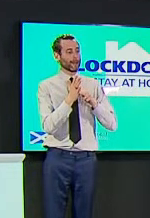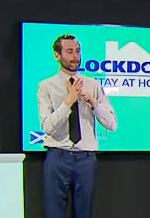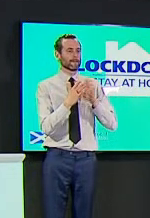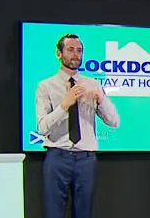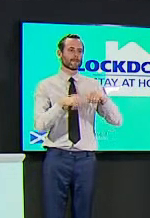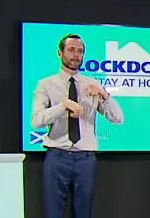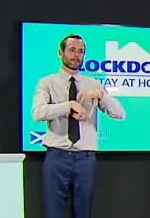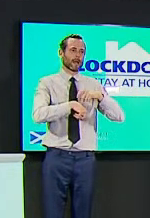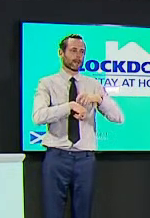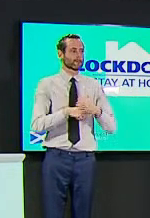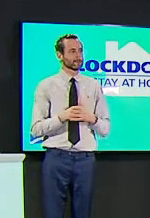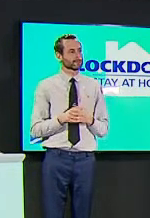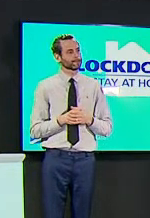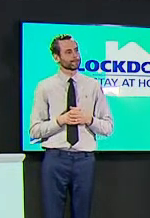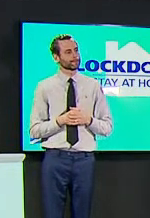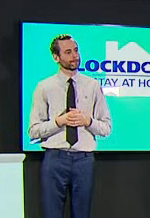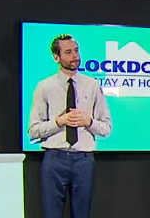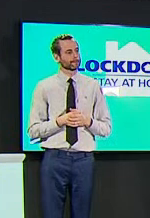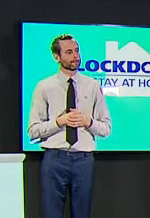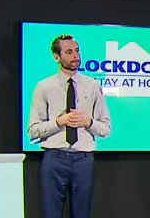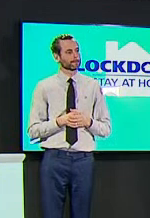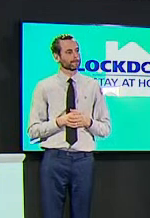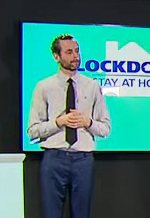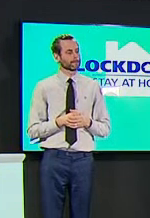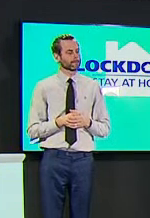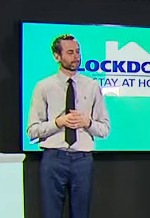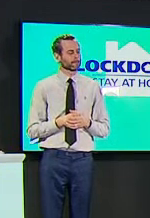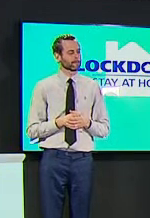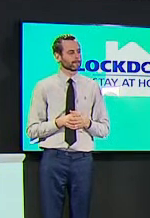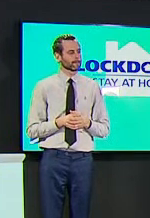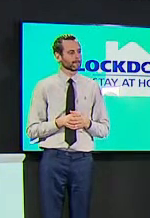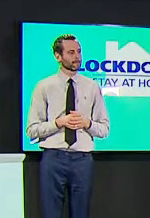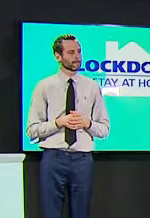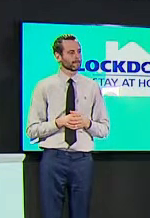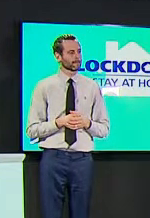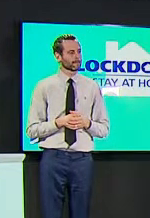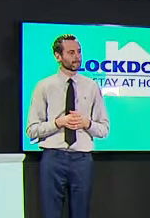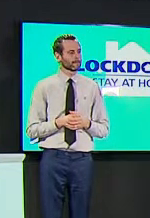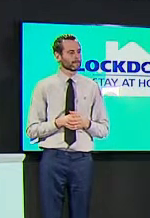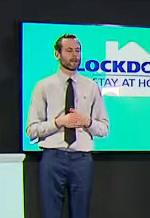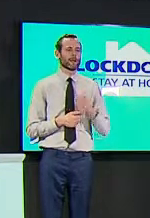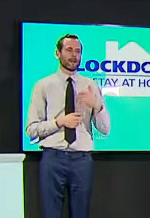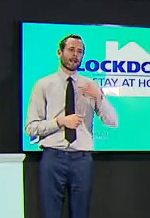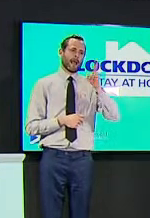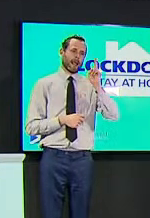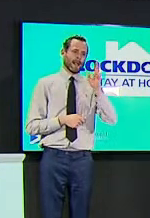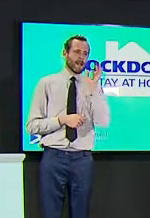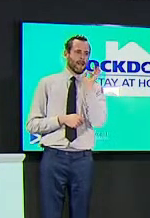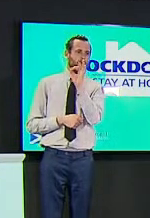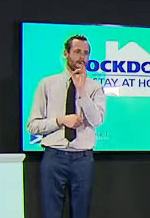good afternoon i want to stick with mark woolhouse for jason um i just want to check do you also